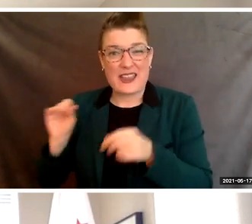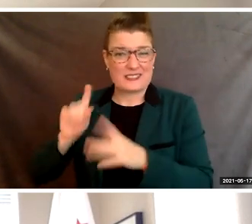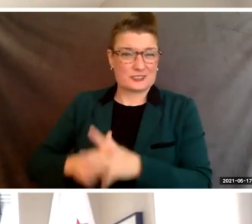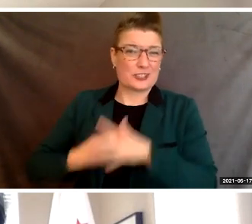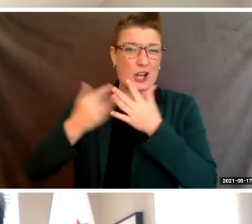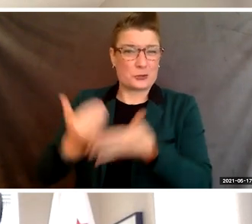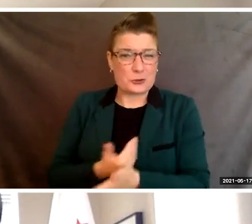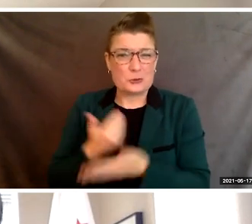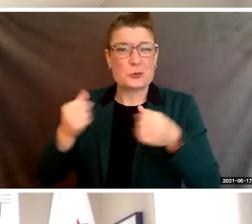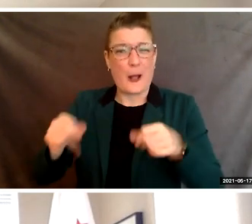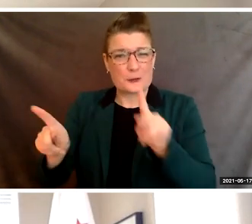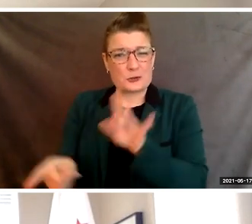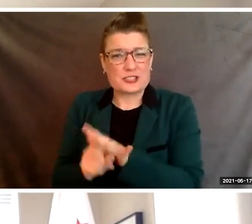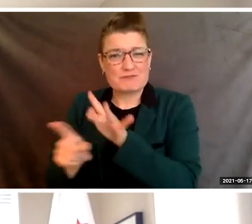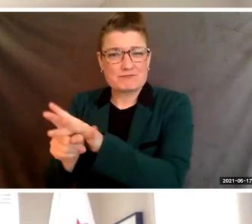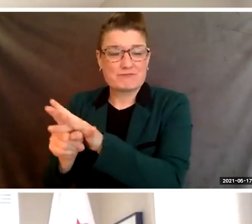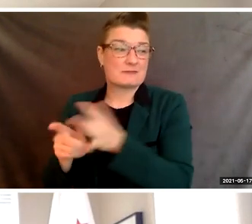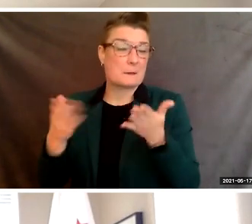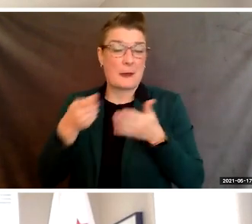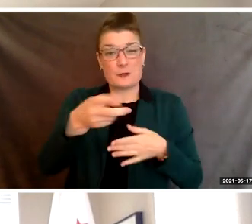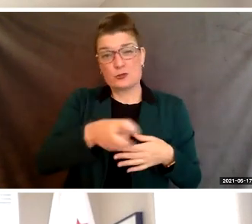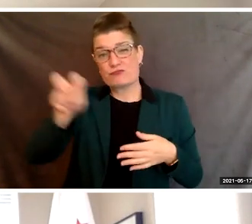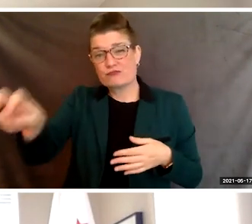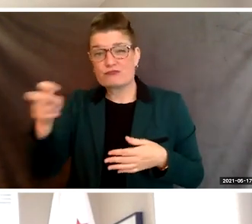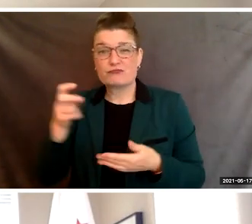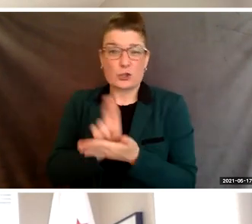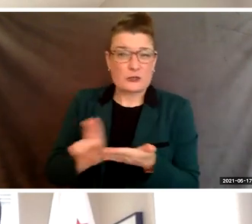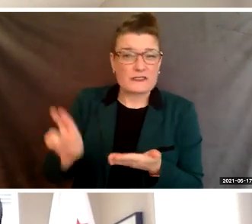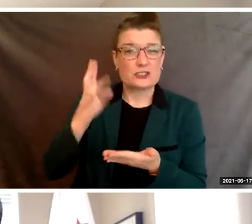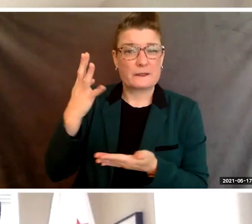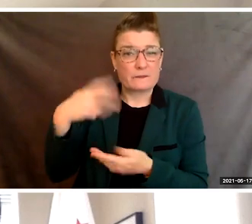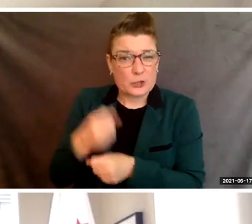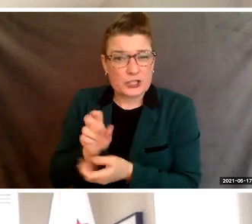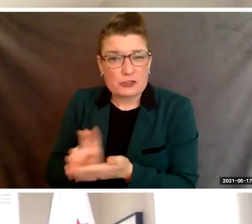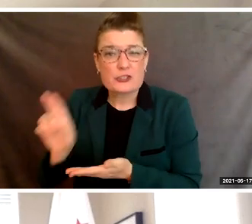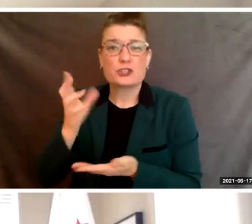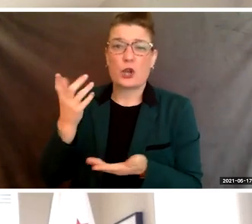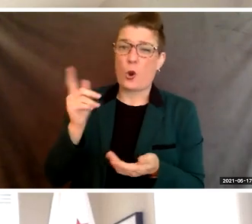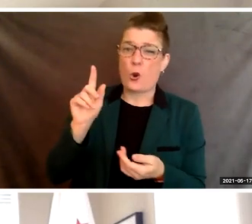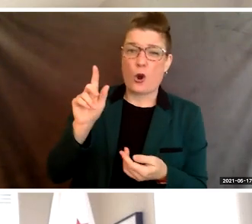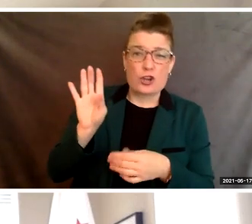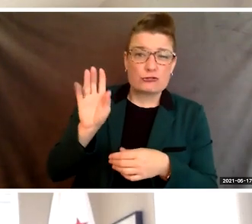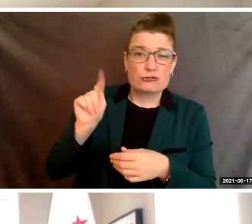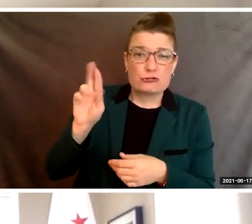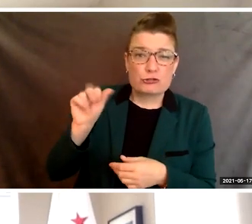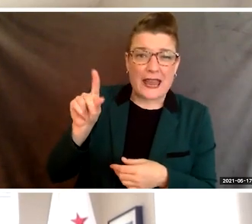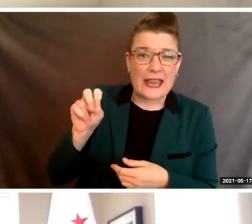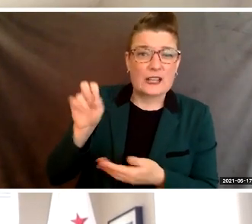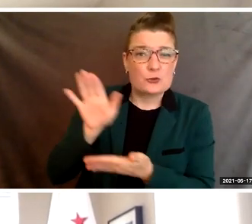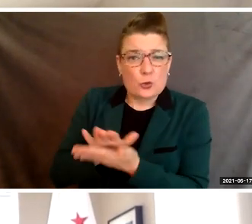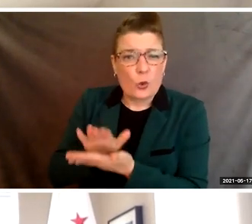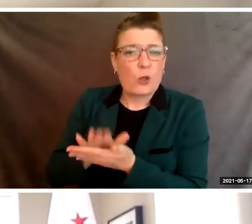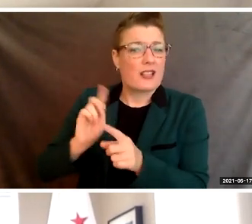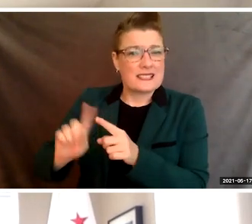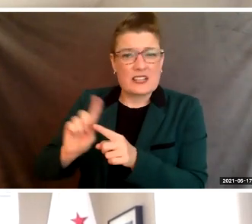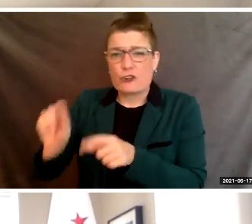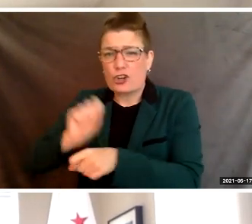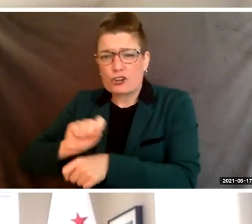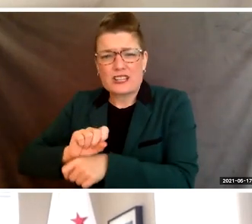whether it may be a four year university, a trade school, a new career or something else know that trailblazers do not do it alone.